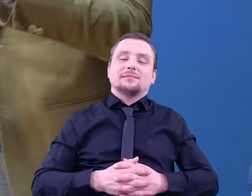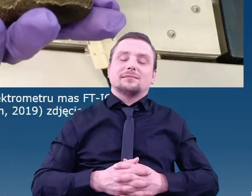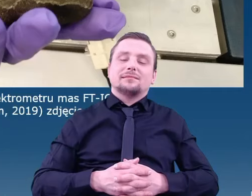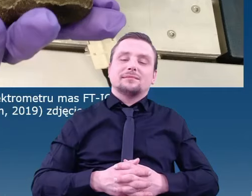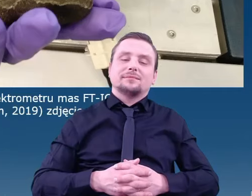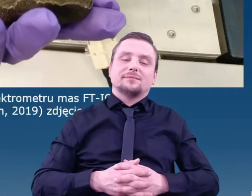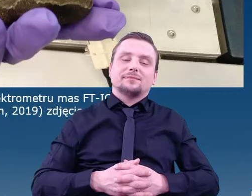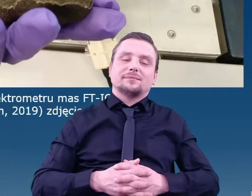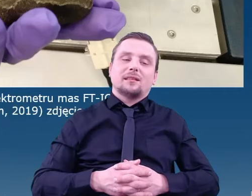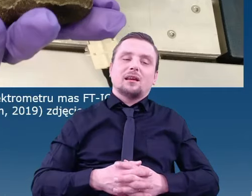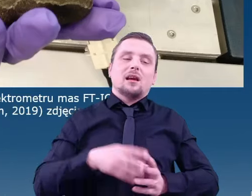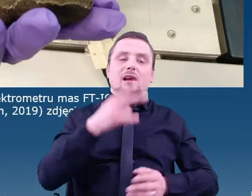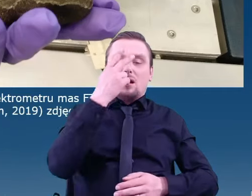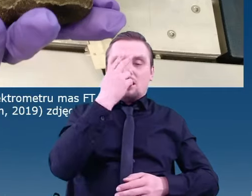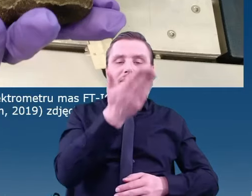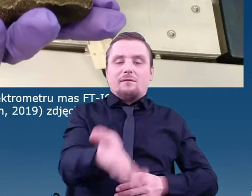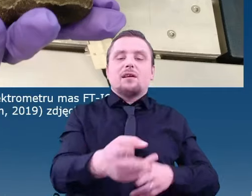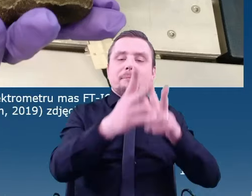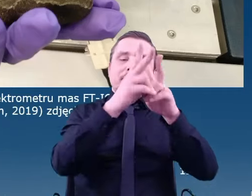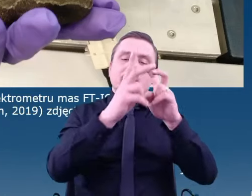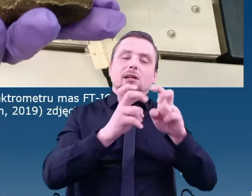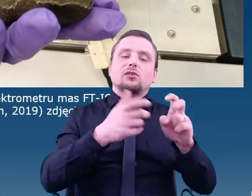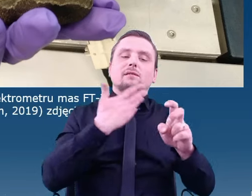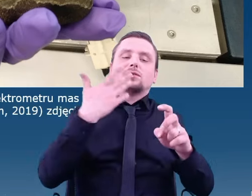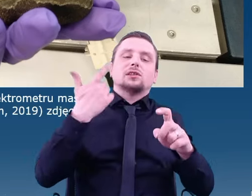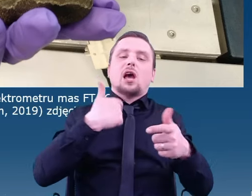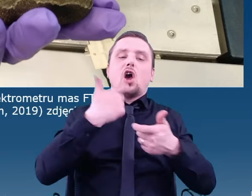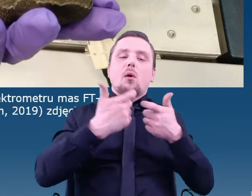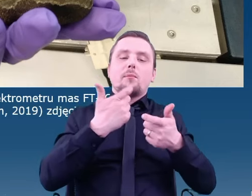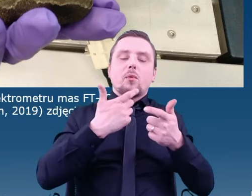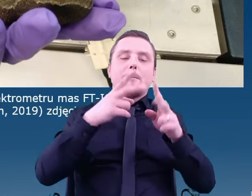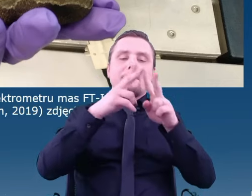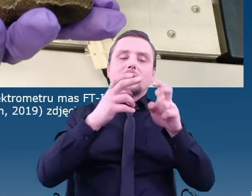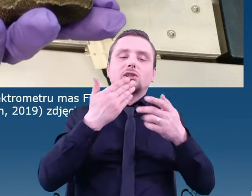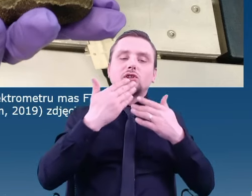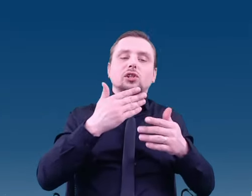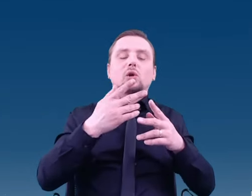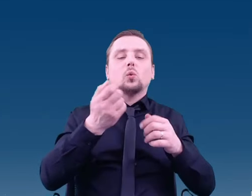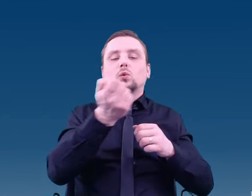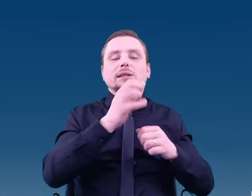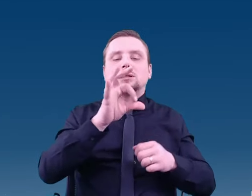I had the pleasure to co-lead using mass spectrometry (MS) in examining cosmic materials.